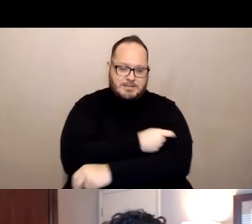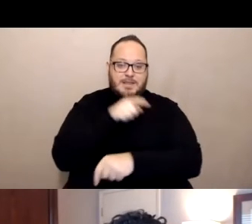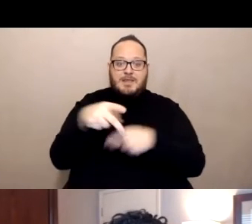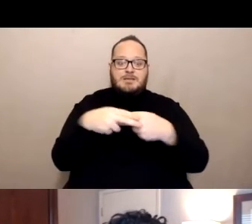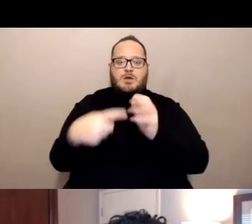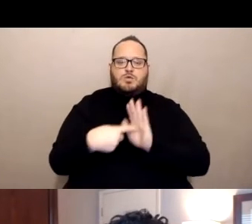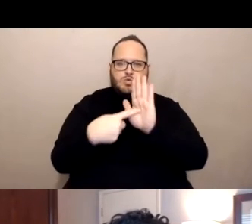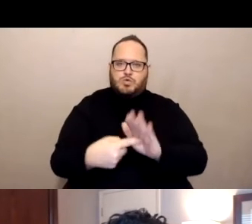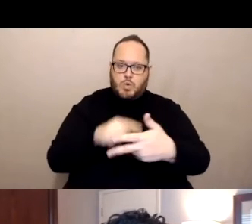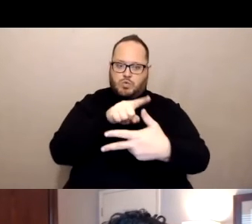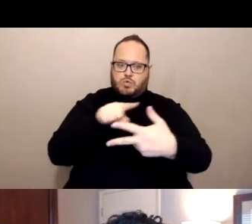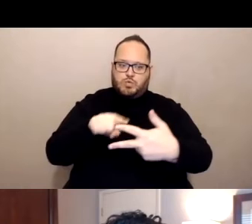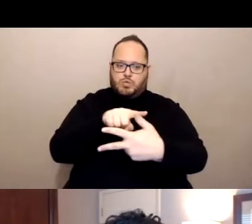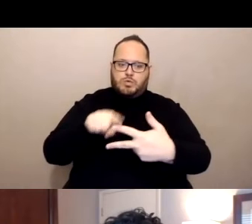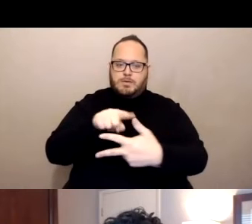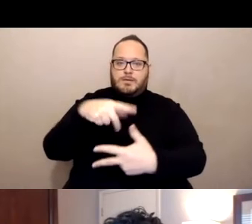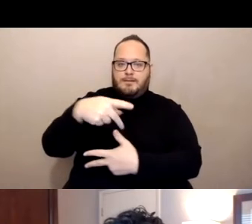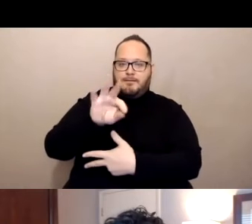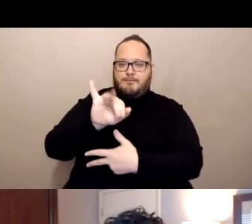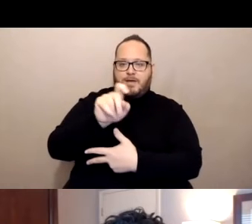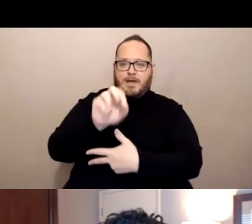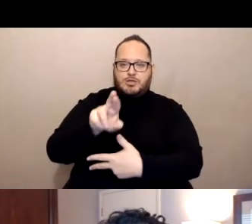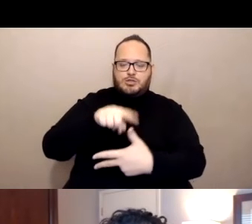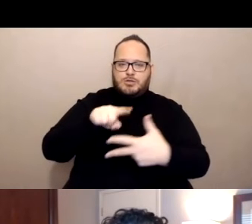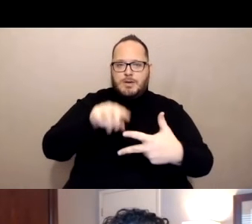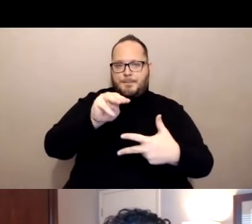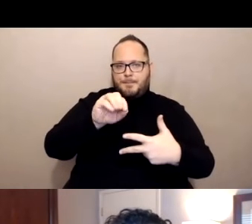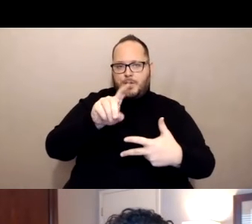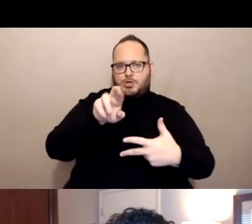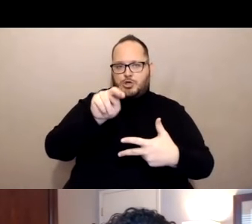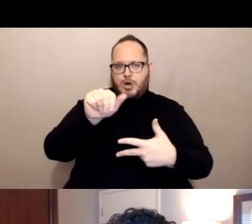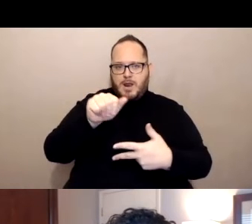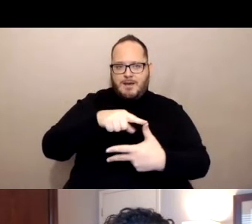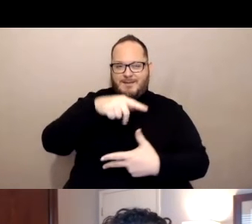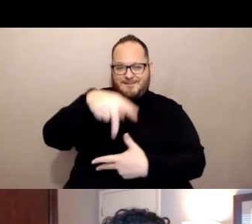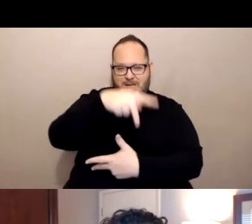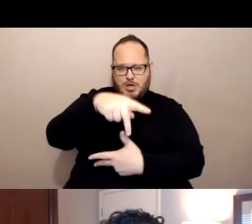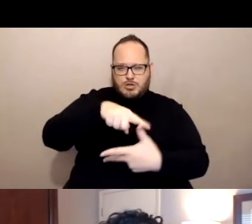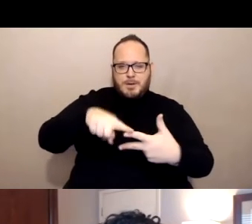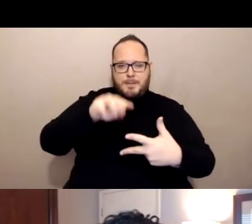and that's the Pfizer vaccine and the Moderna vaccine, both of those use a genetic code